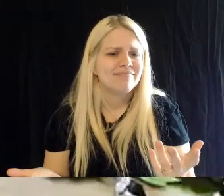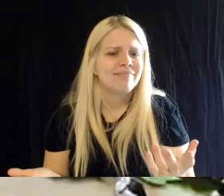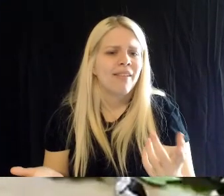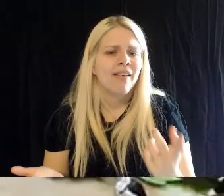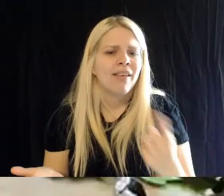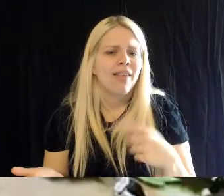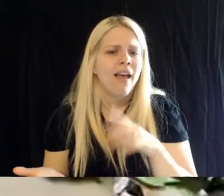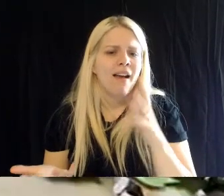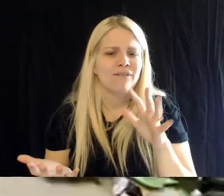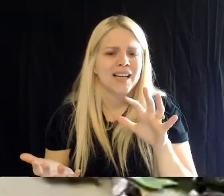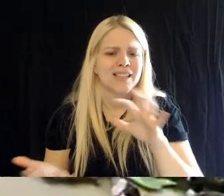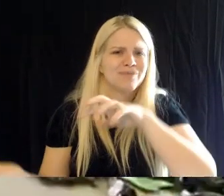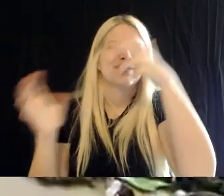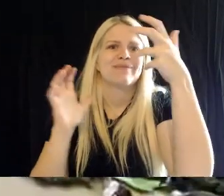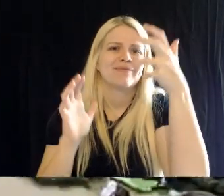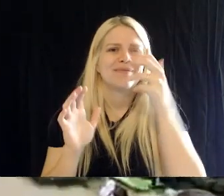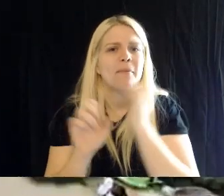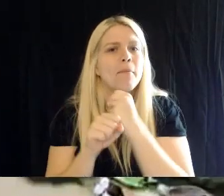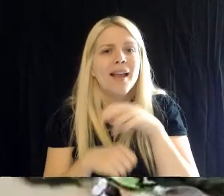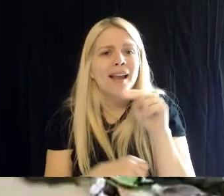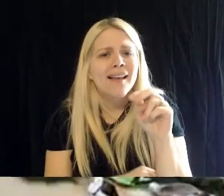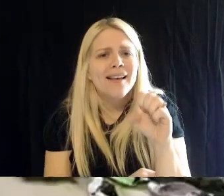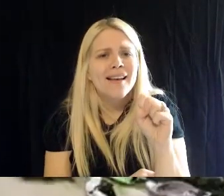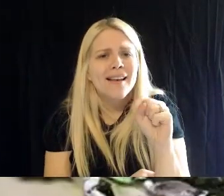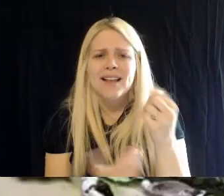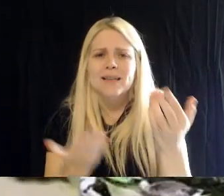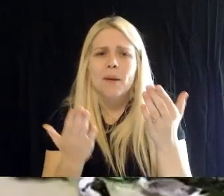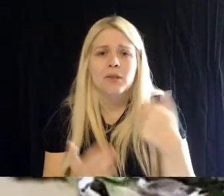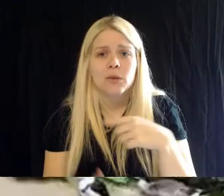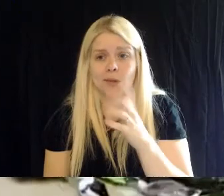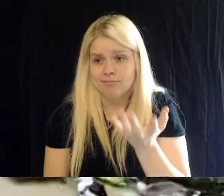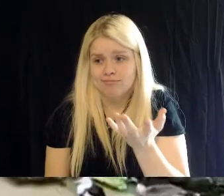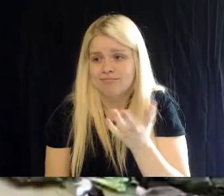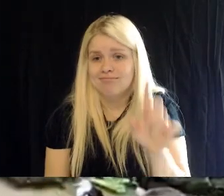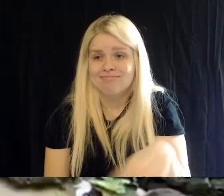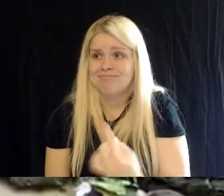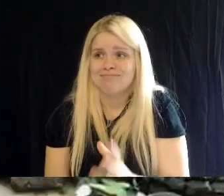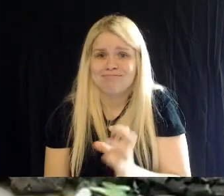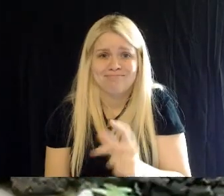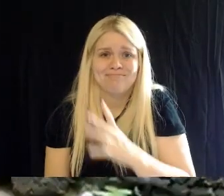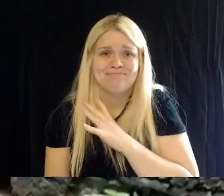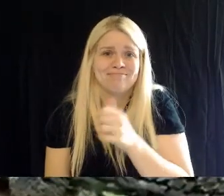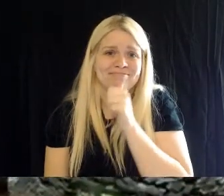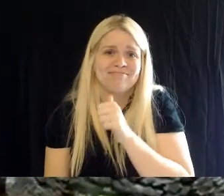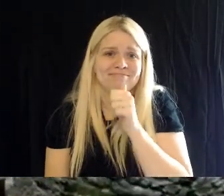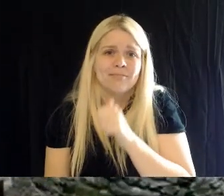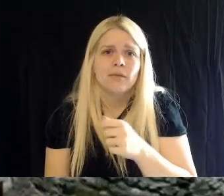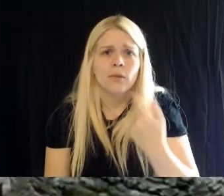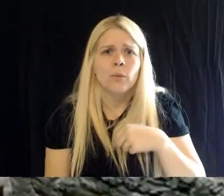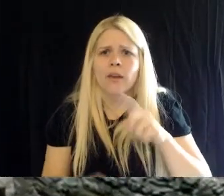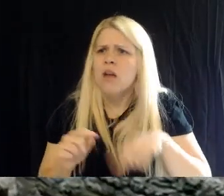nest lining. So you know, we can't necessarily say "No, no! Our rain forest!